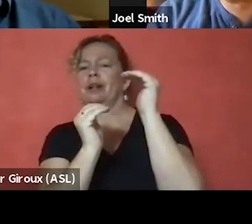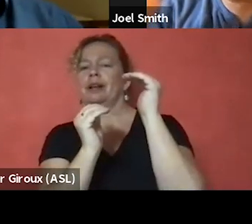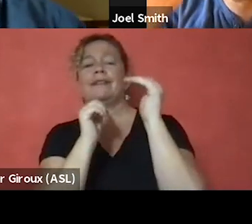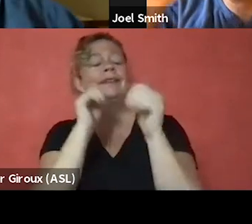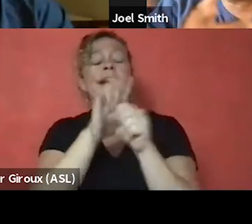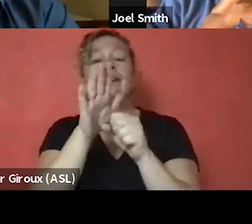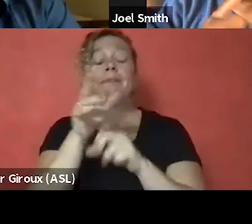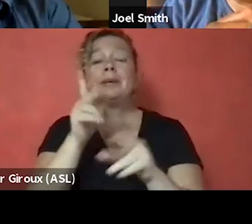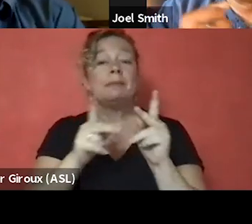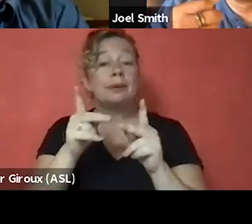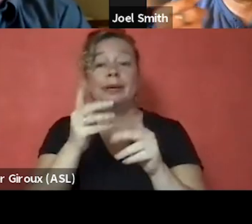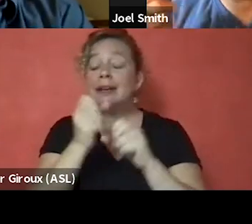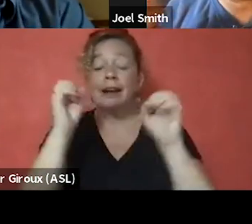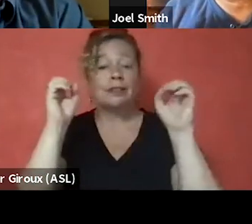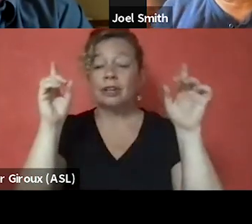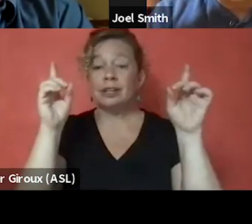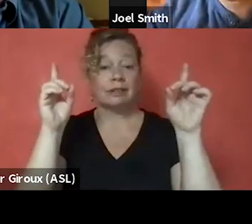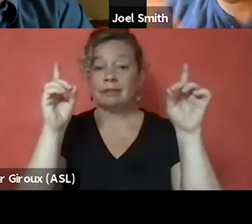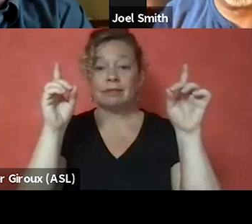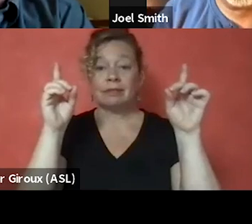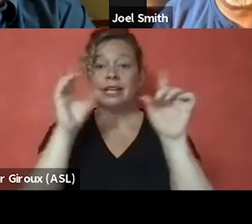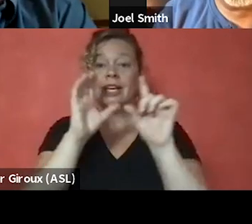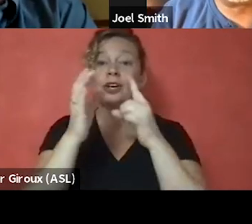getting educated in cultural differences